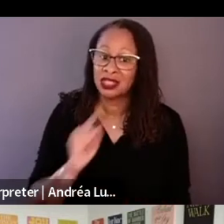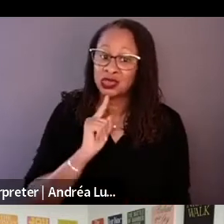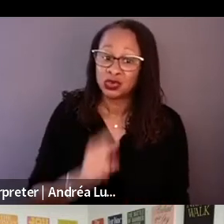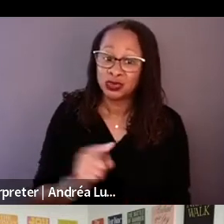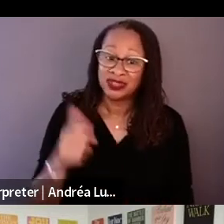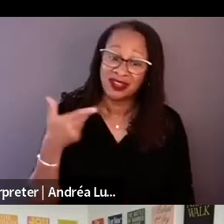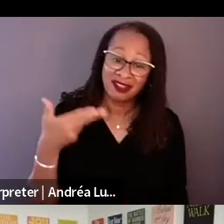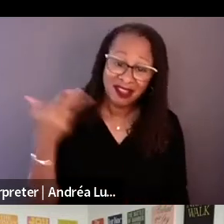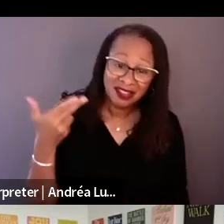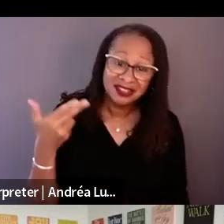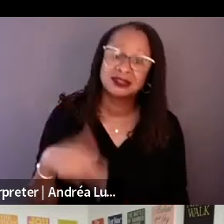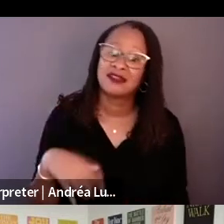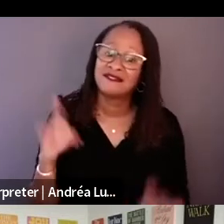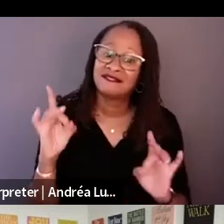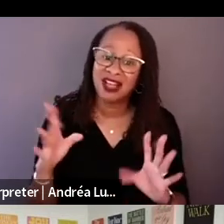hoping that it was just obvious.